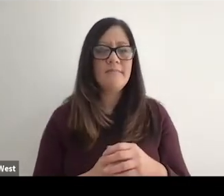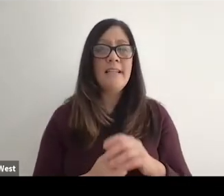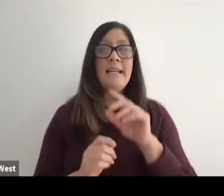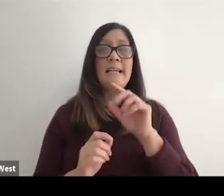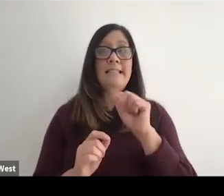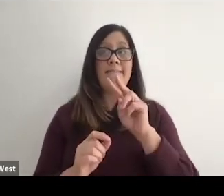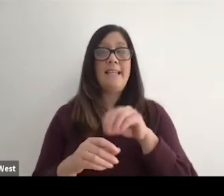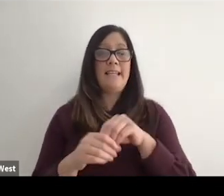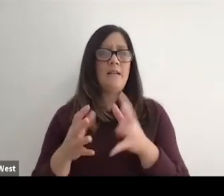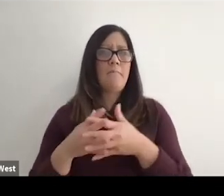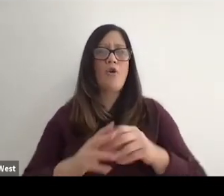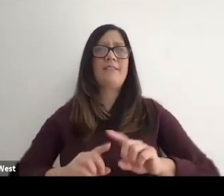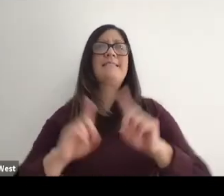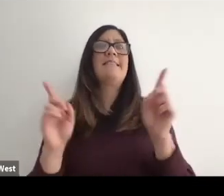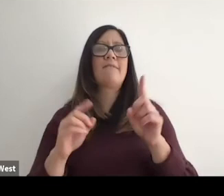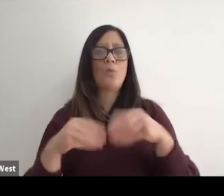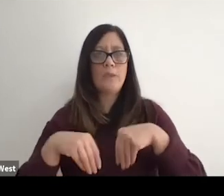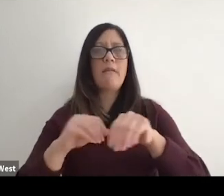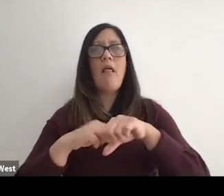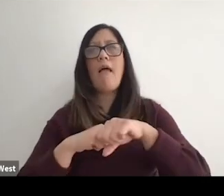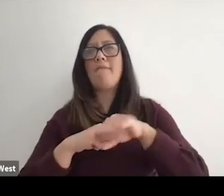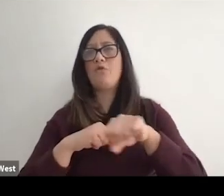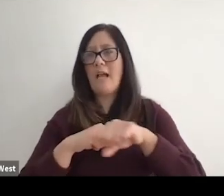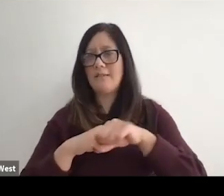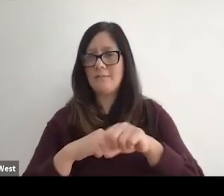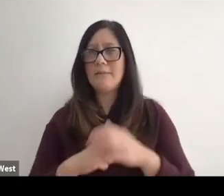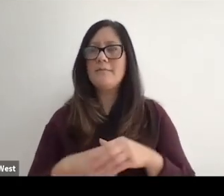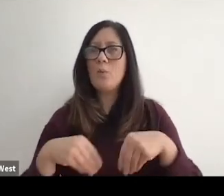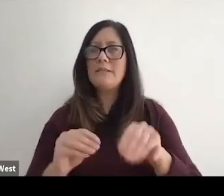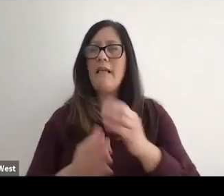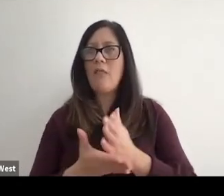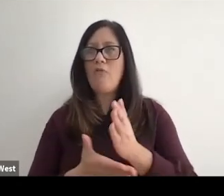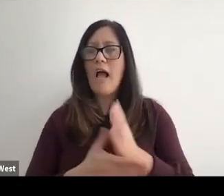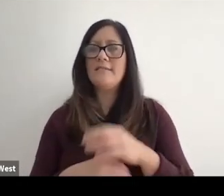else in the world we sell advertise, we sell right so I want to make sure